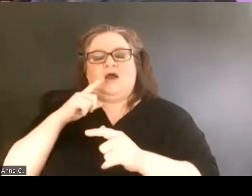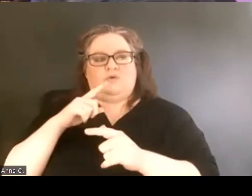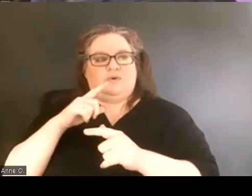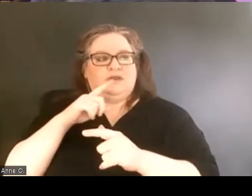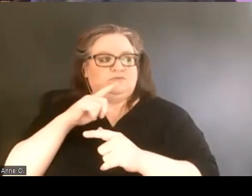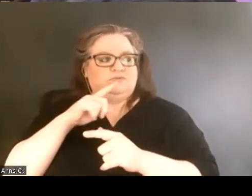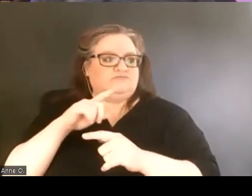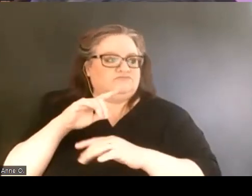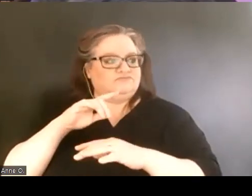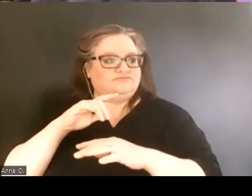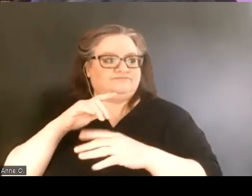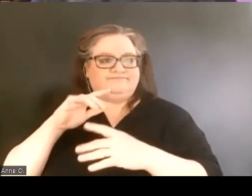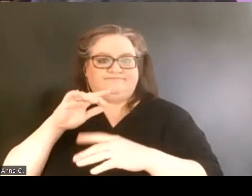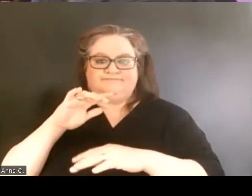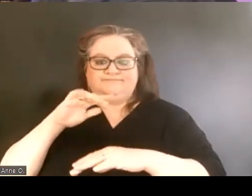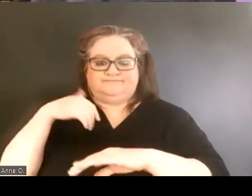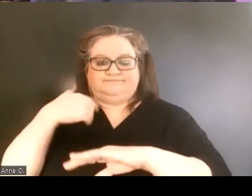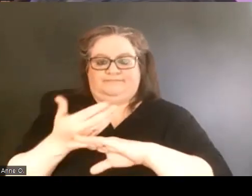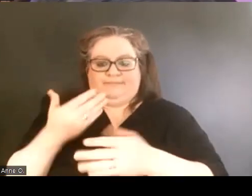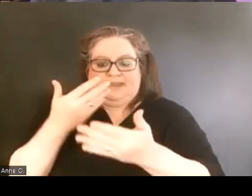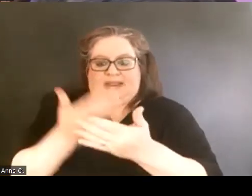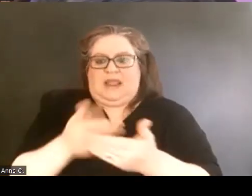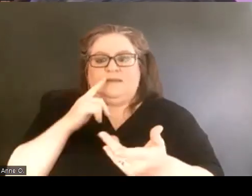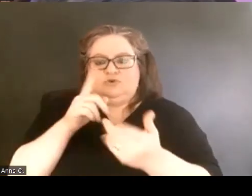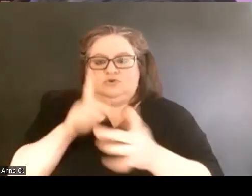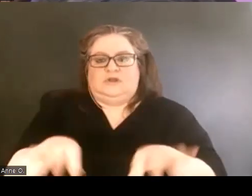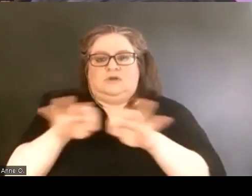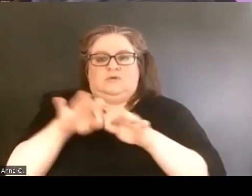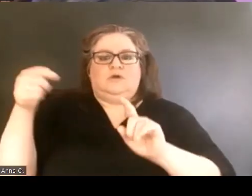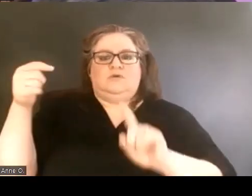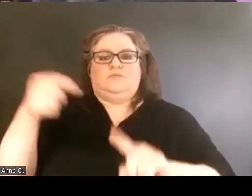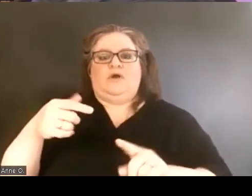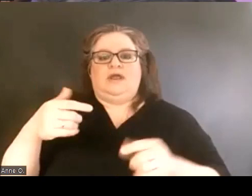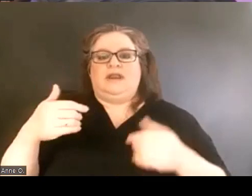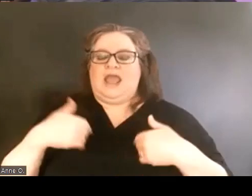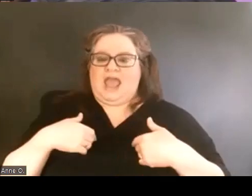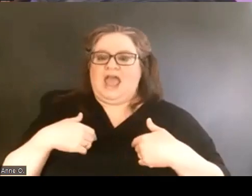of having the buy-in and interested parties